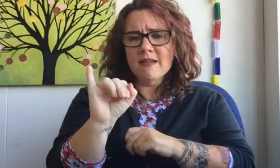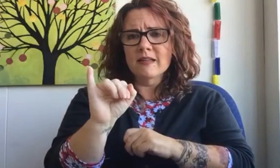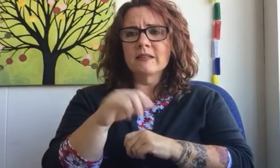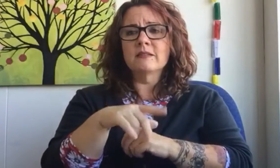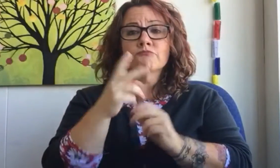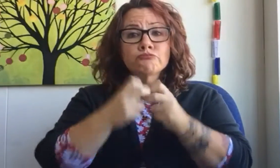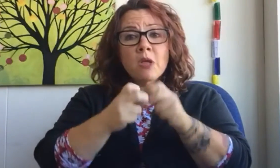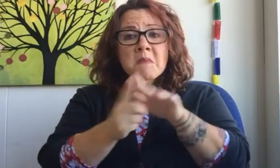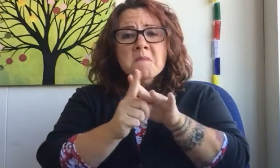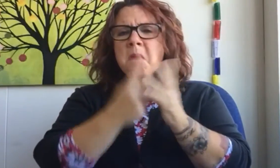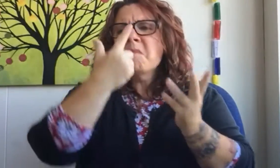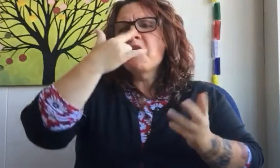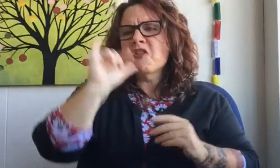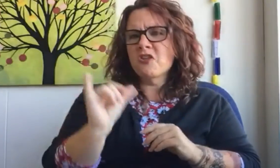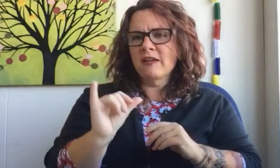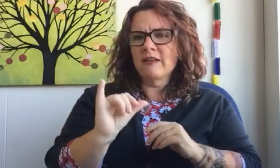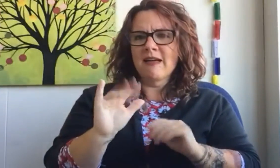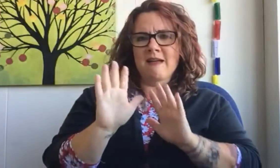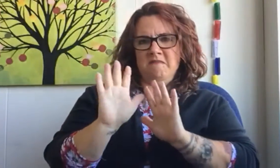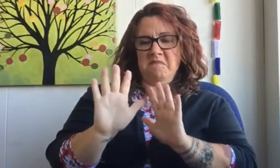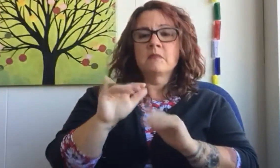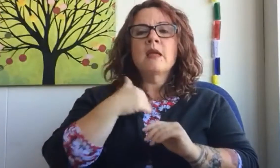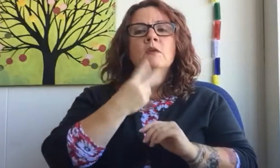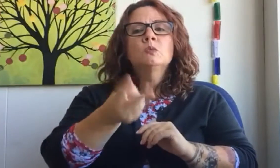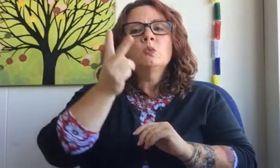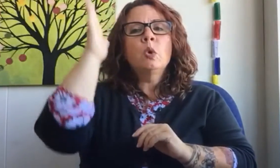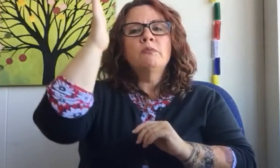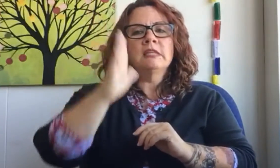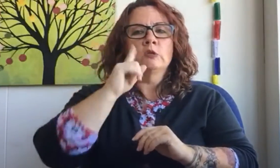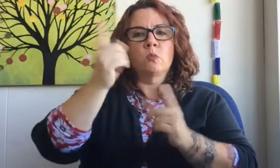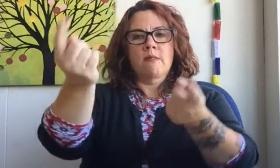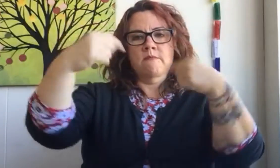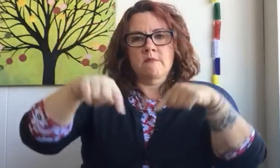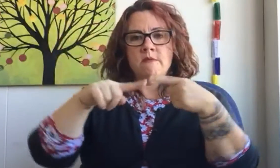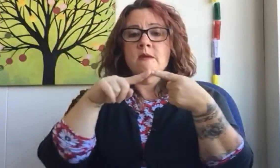What types of problems come up with VRI? Two presenters will come and present.